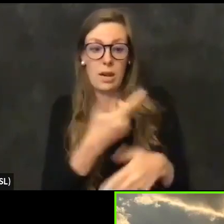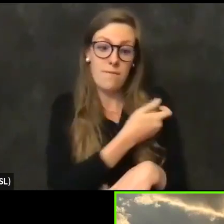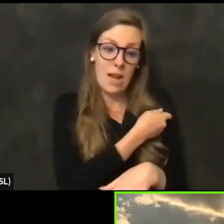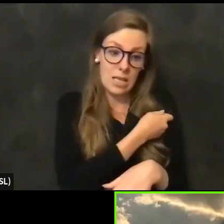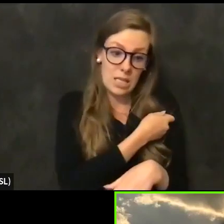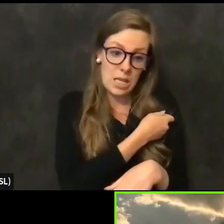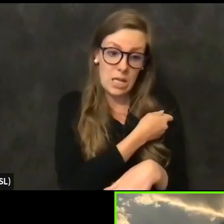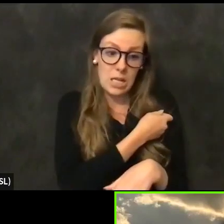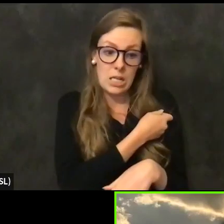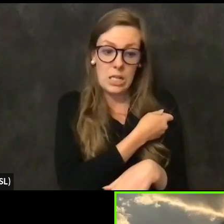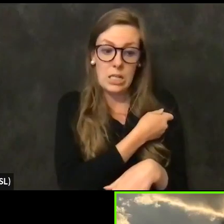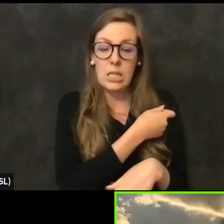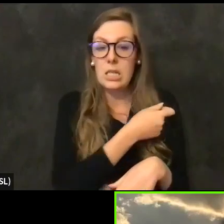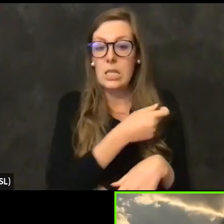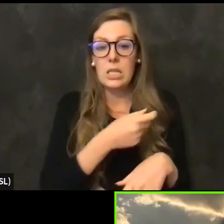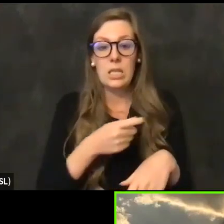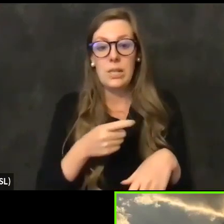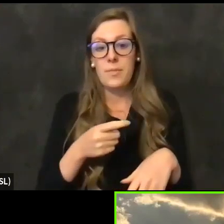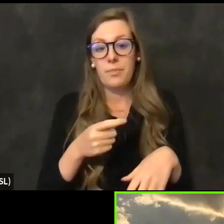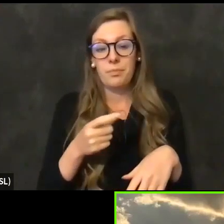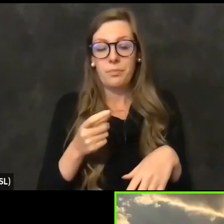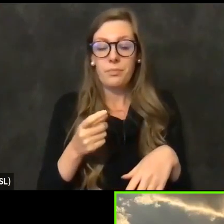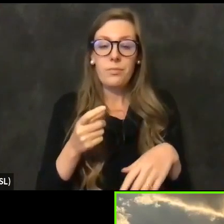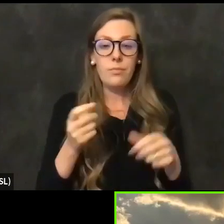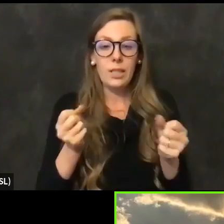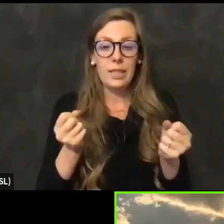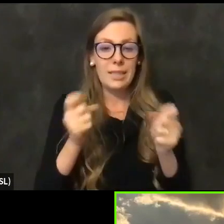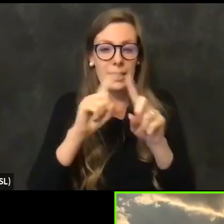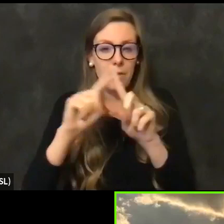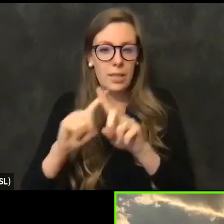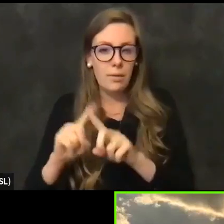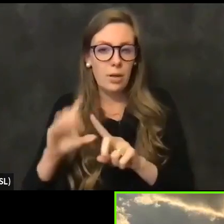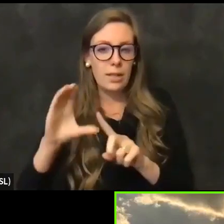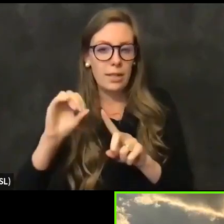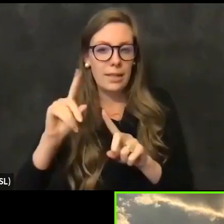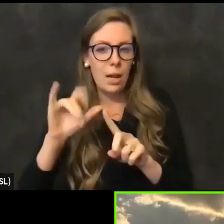the multiskilling entities, as we call it, the difference between hospitals than to